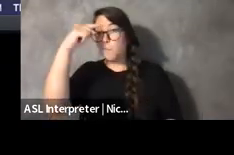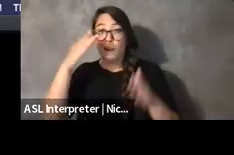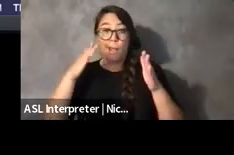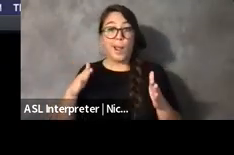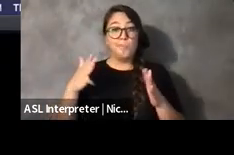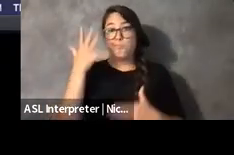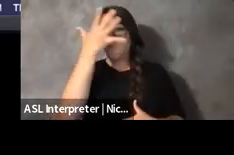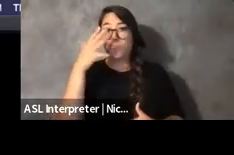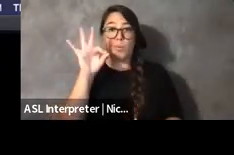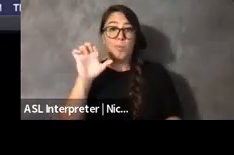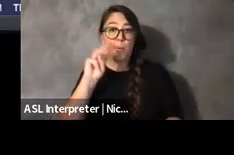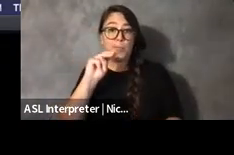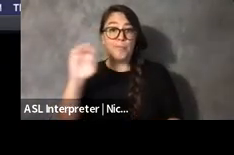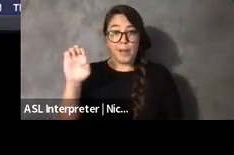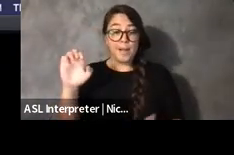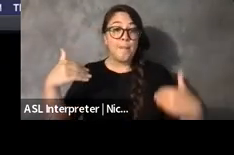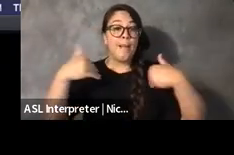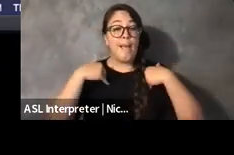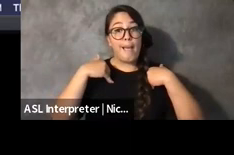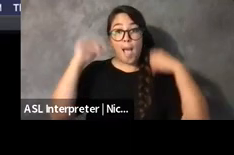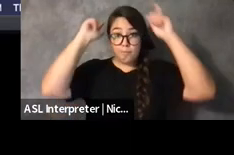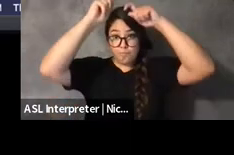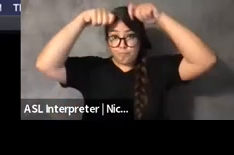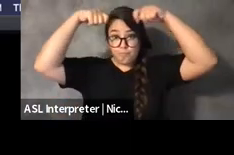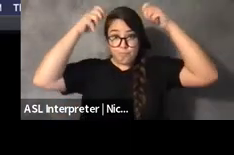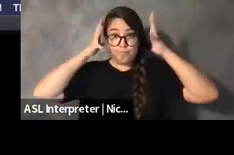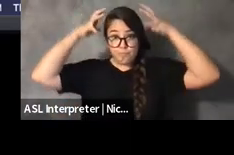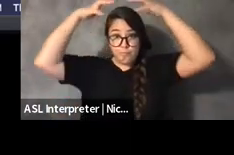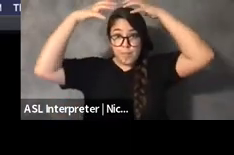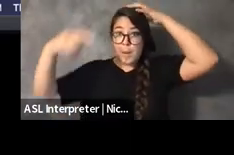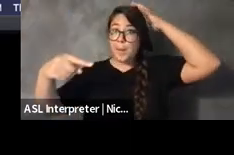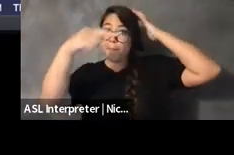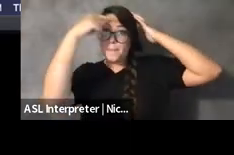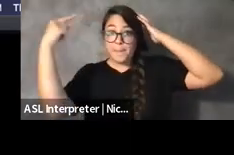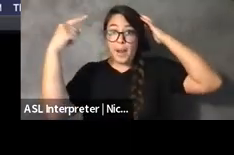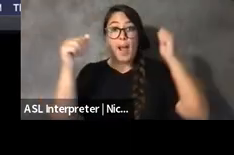with a black head wrap that has a mud cloth print on it.